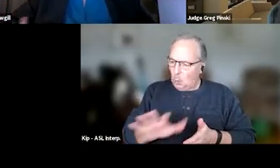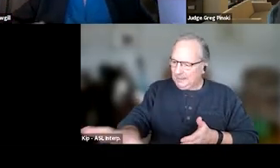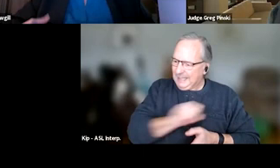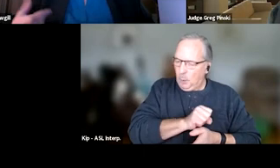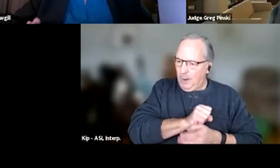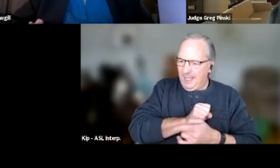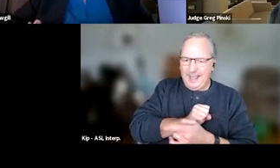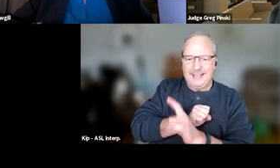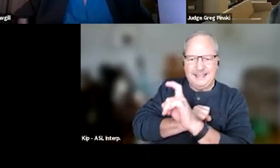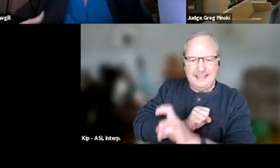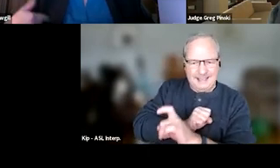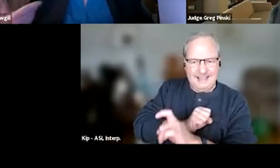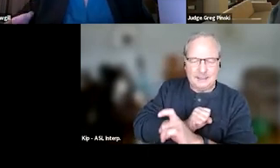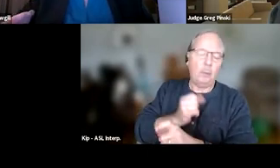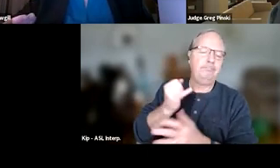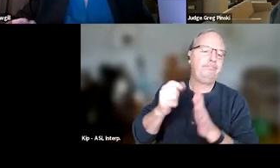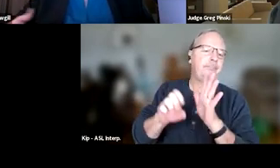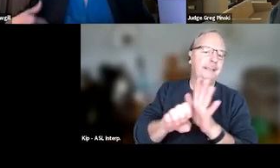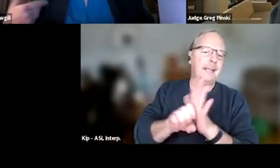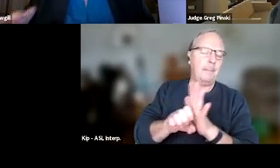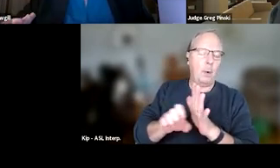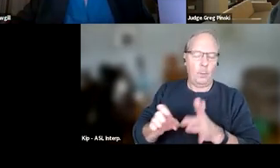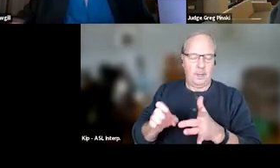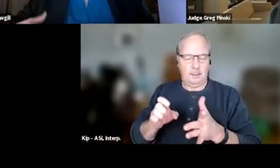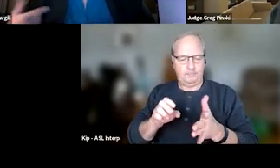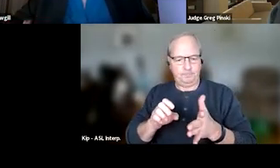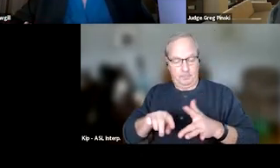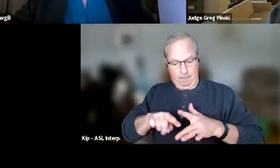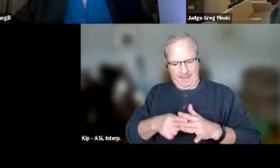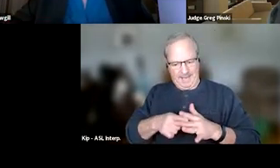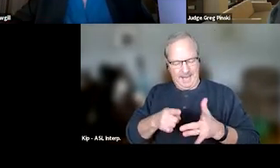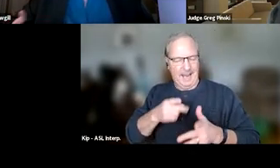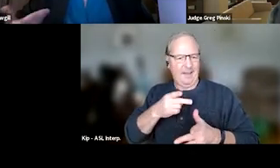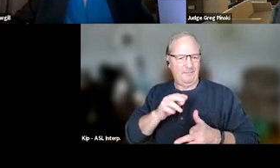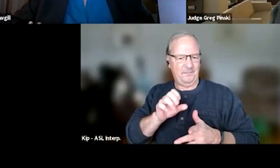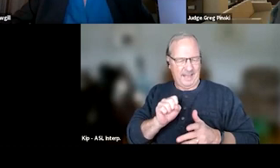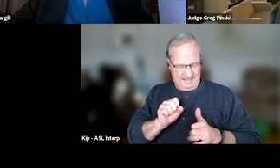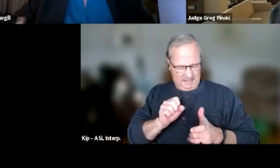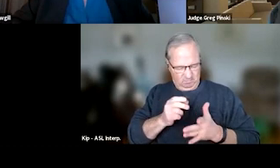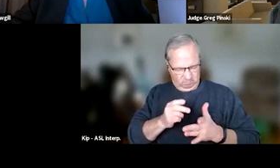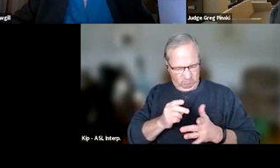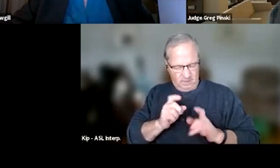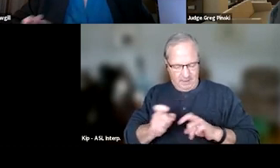So for instance, we know that we search the... In the beginning phases, they need to see the judge at a minimum of every two weeks.